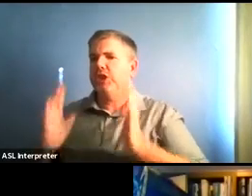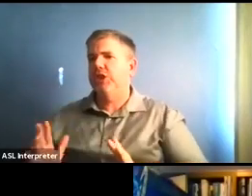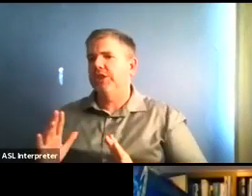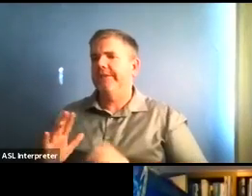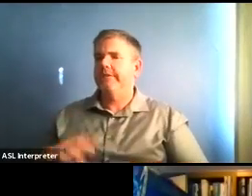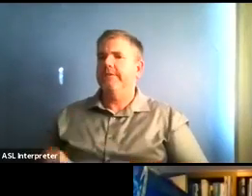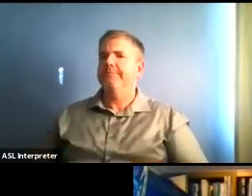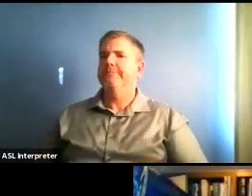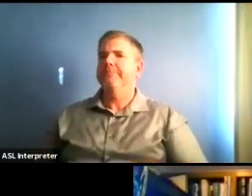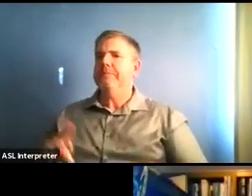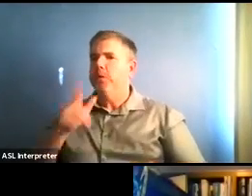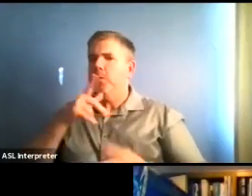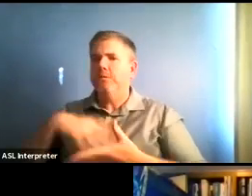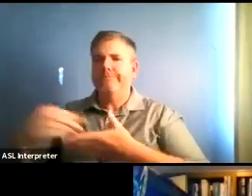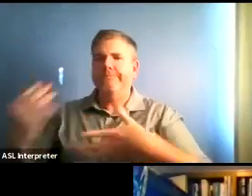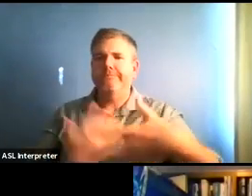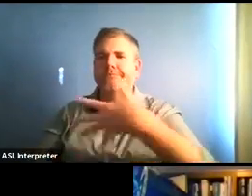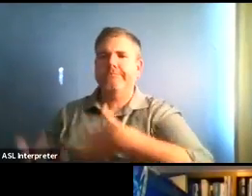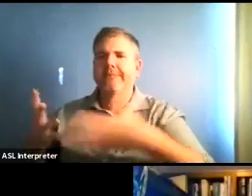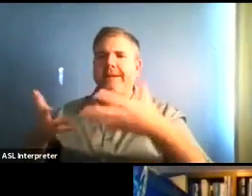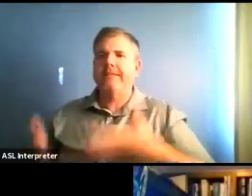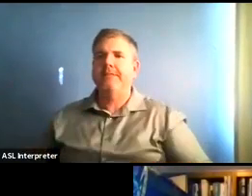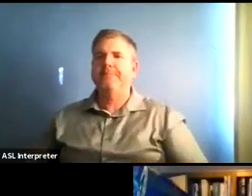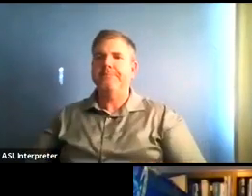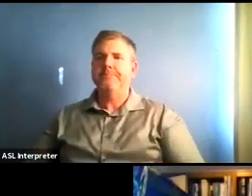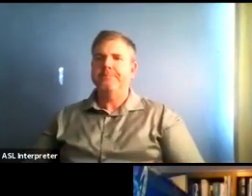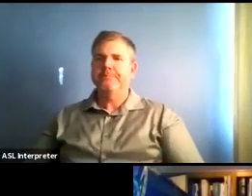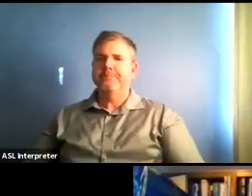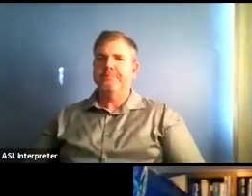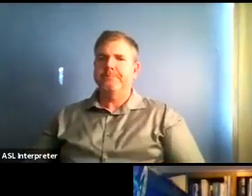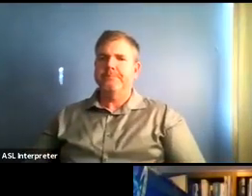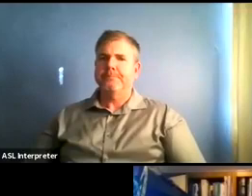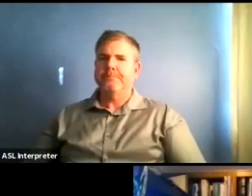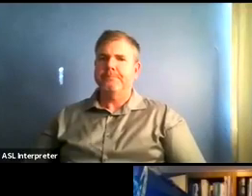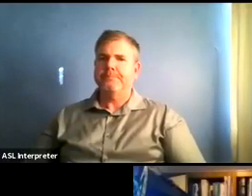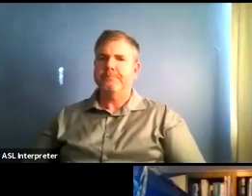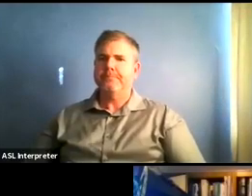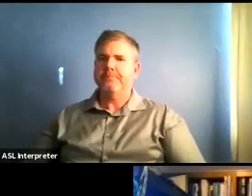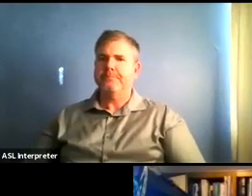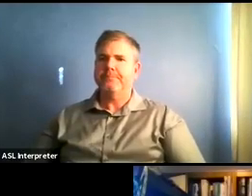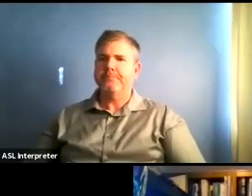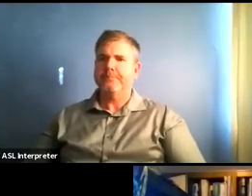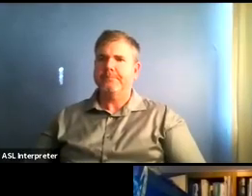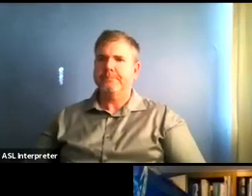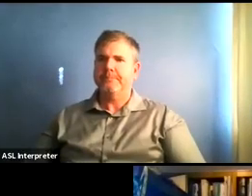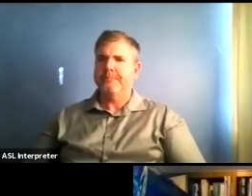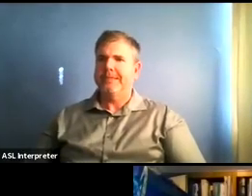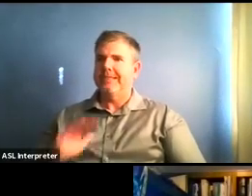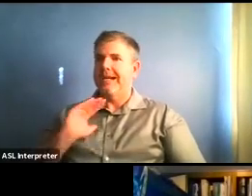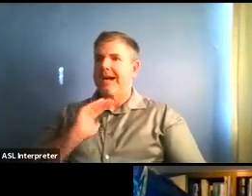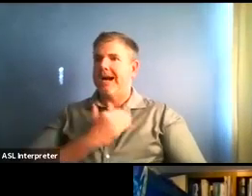And so they're counted when their cases in our county. And I think the other thing to note is